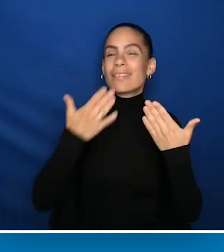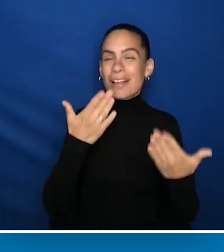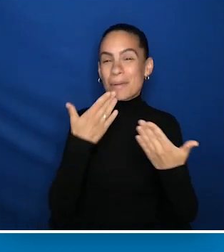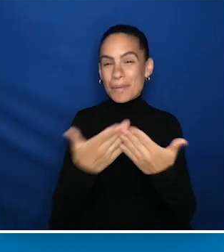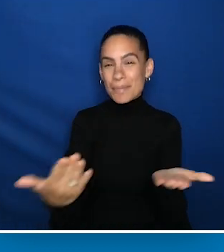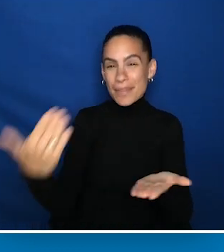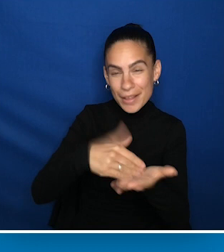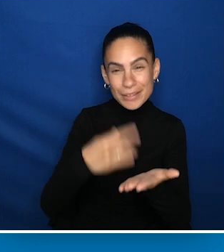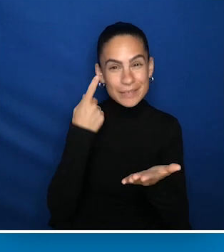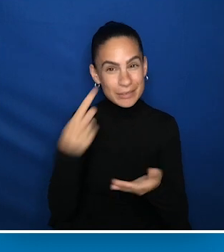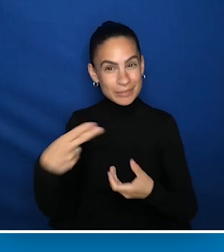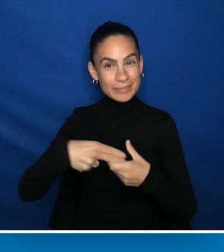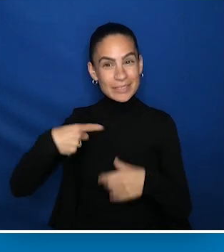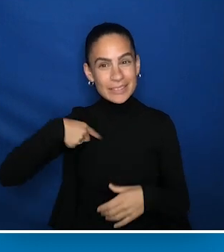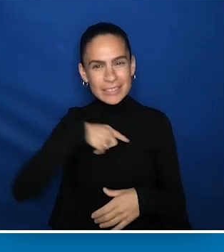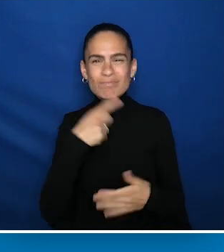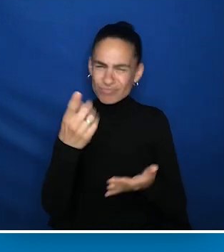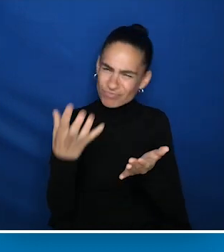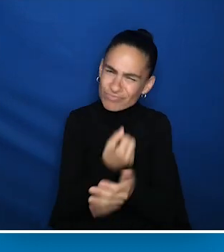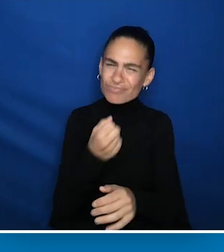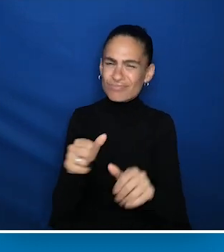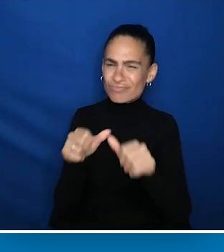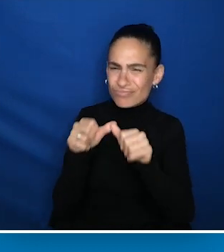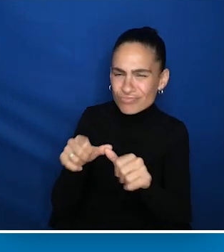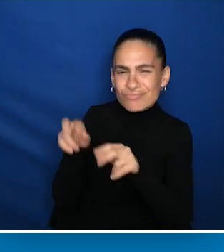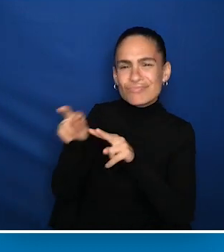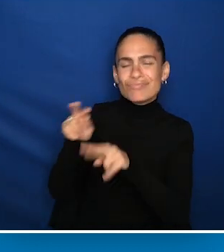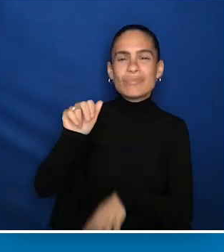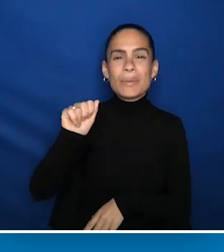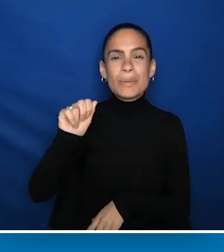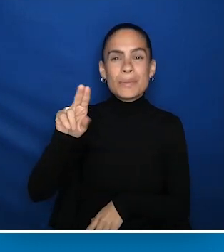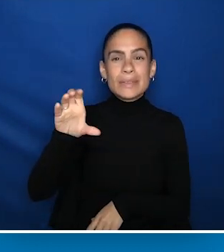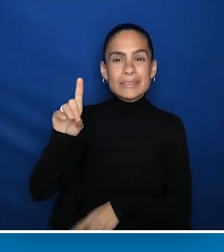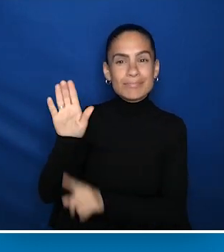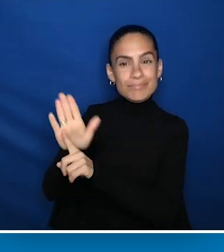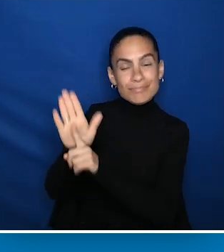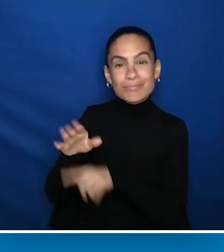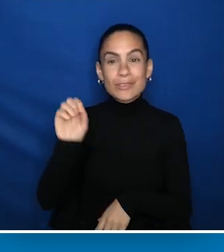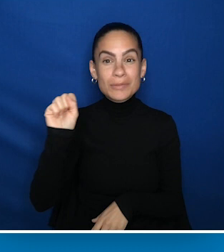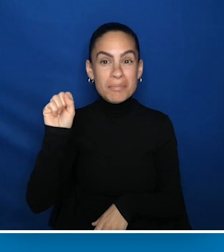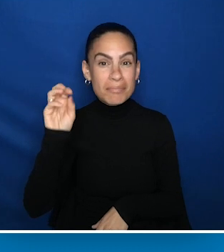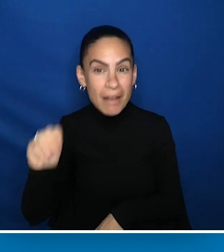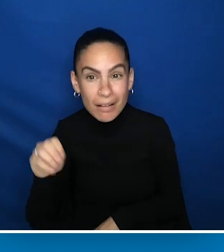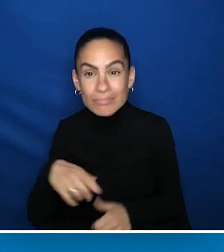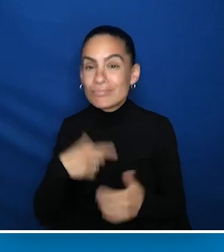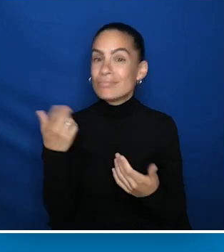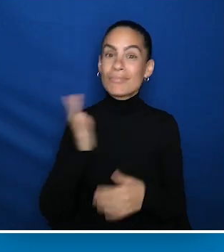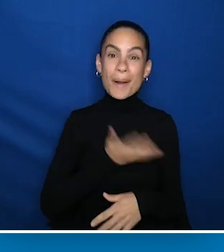So thank you again for joining us, and please continue to follow AUCD on our social media platforms,